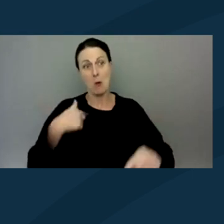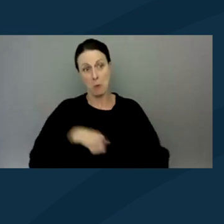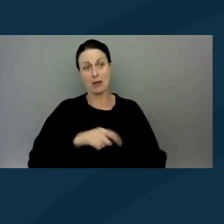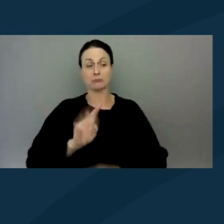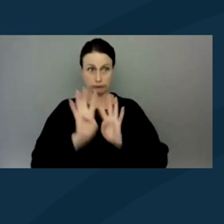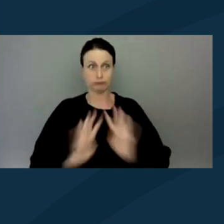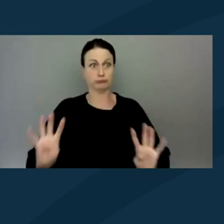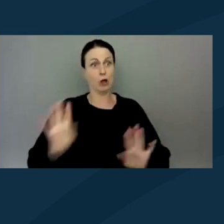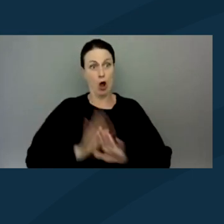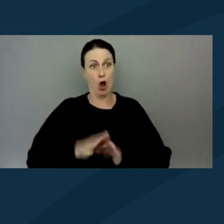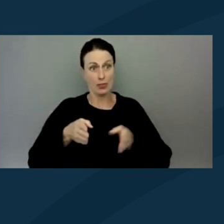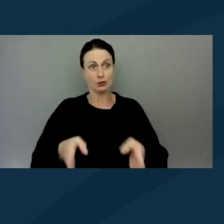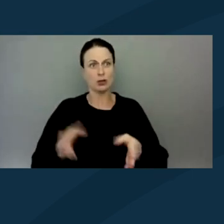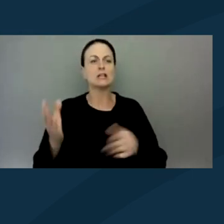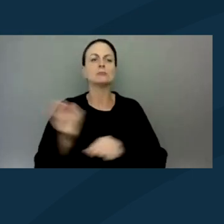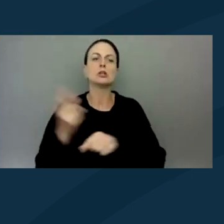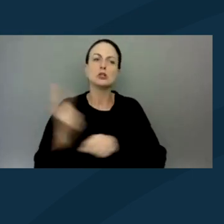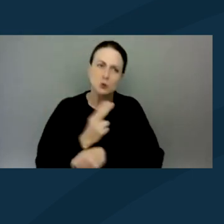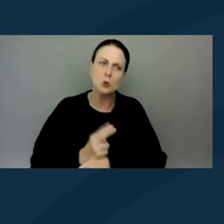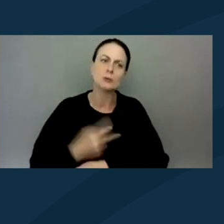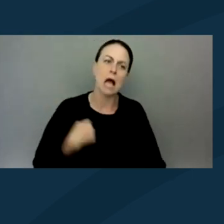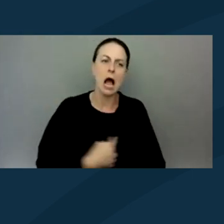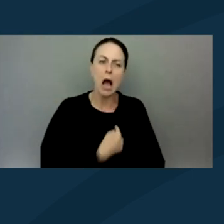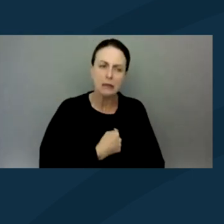utilize us and do it on the ground floor,